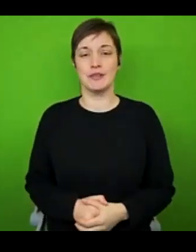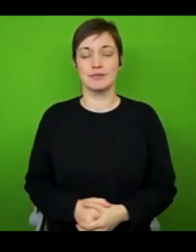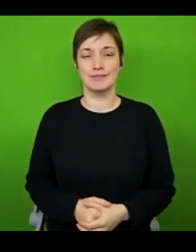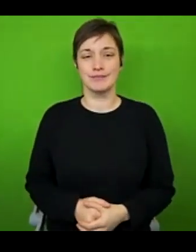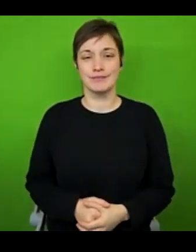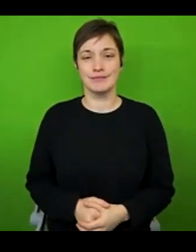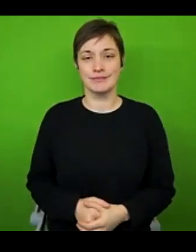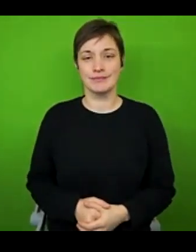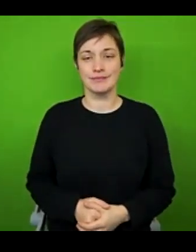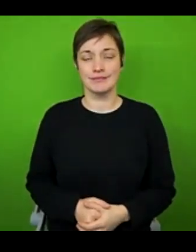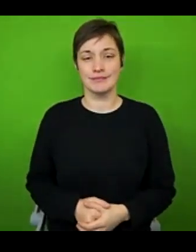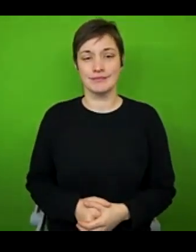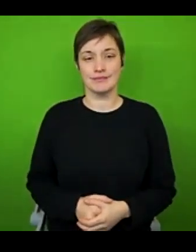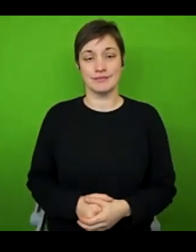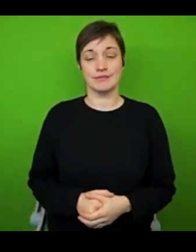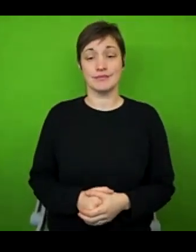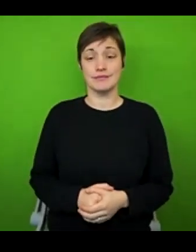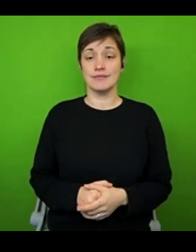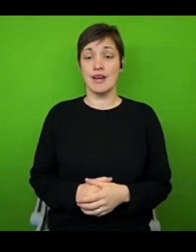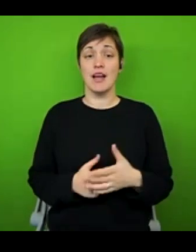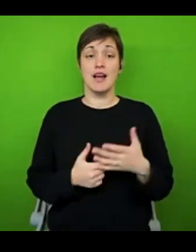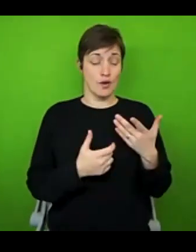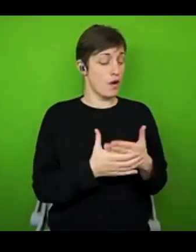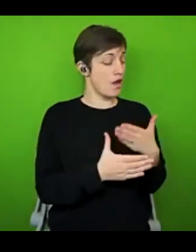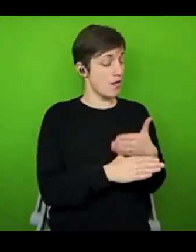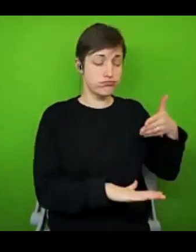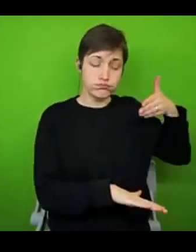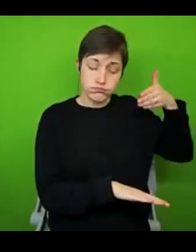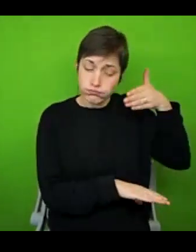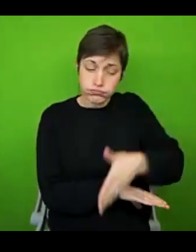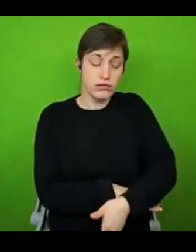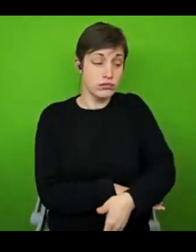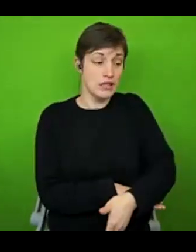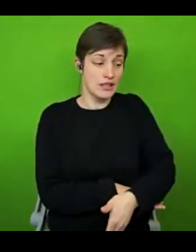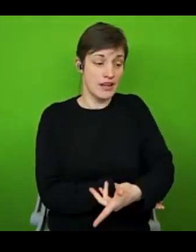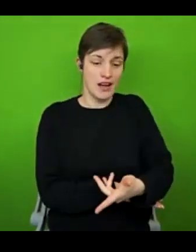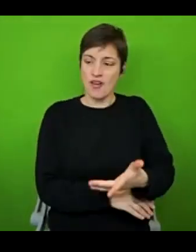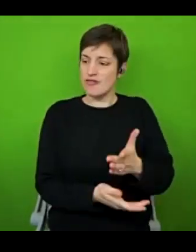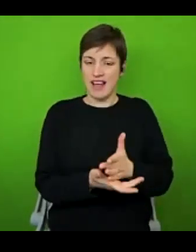So yes, I was over exerting myself. And by doing that I was just really taken away any of the good that pacing would